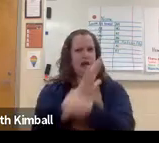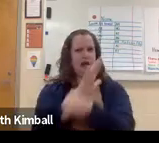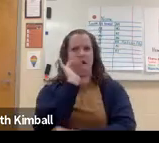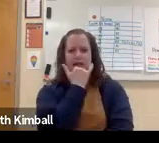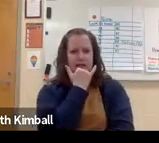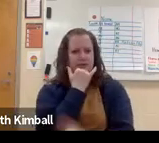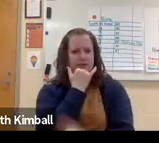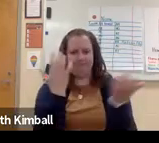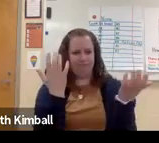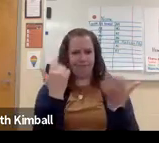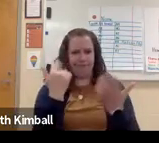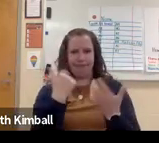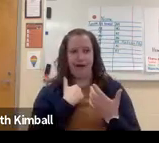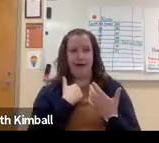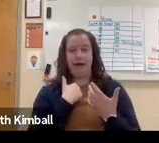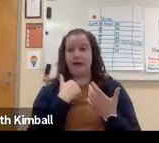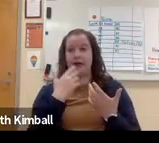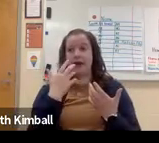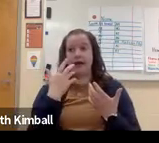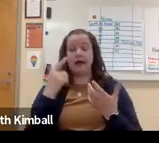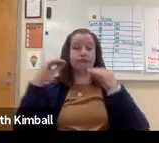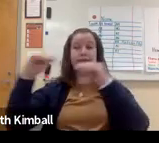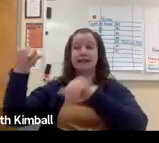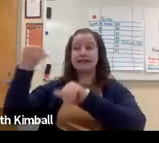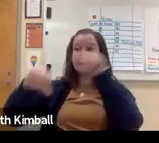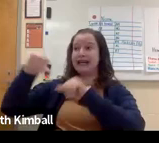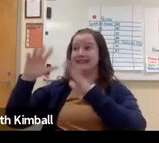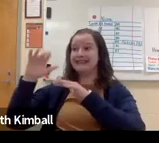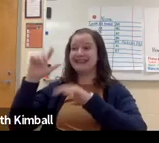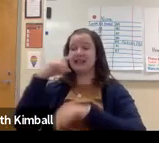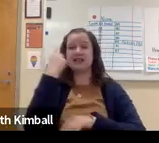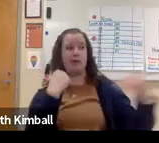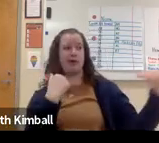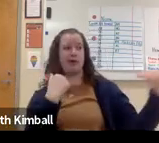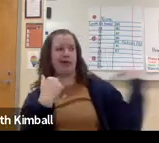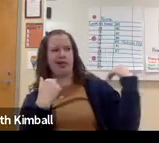I started computer science teaching, really, accidentally.